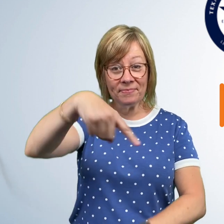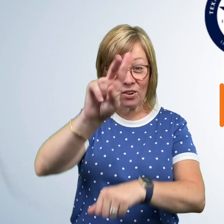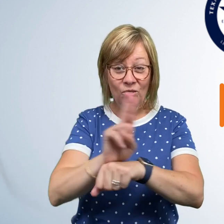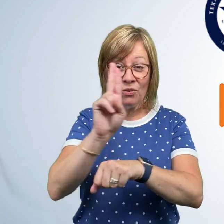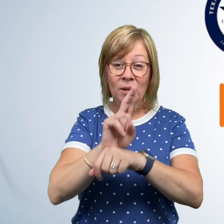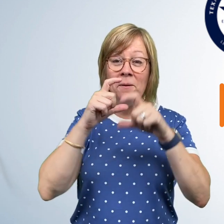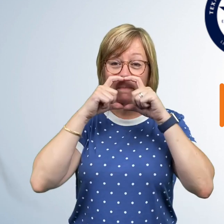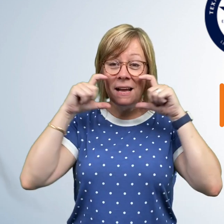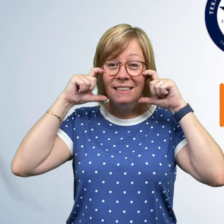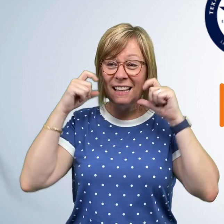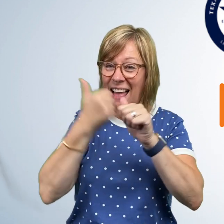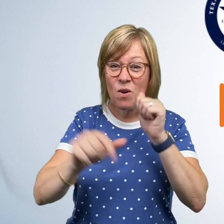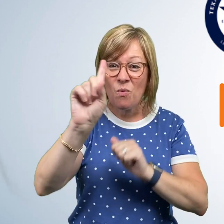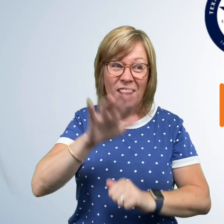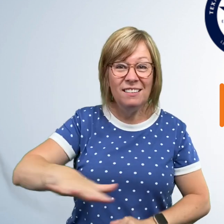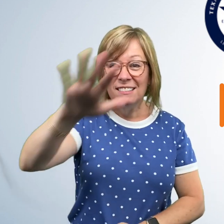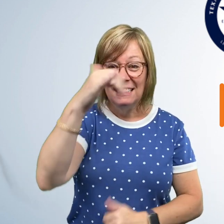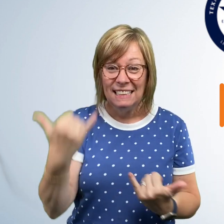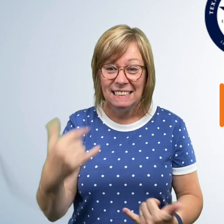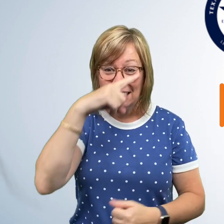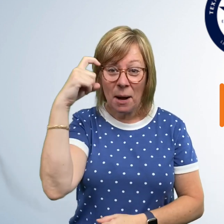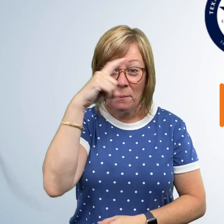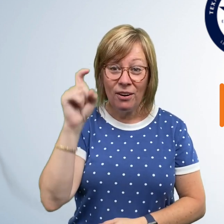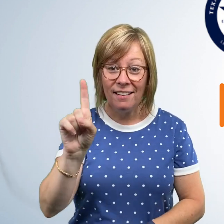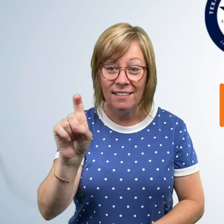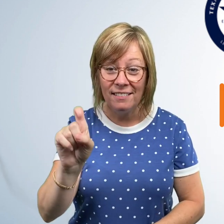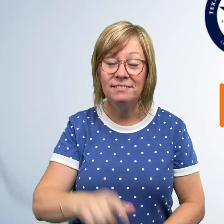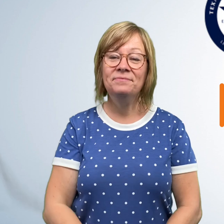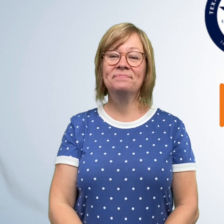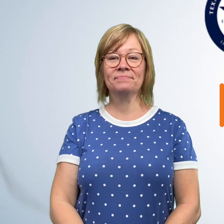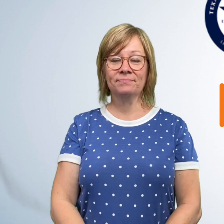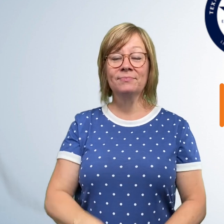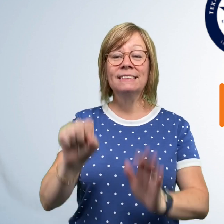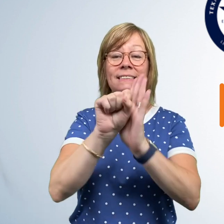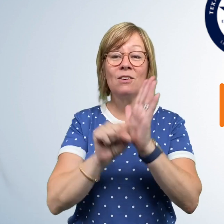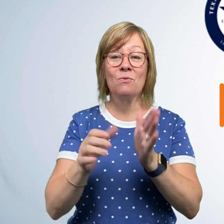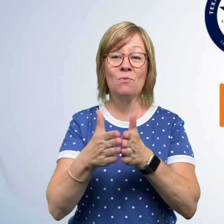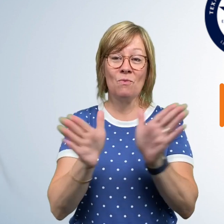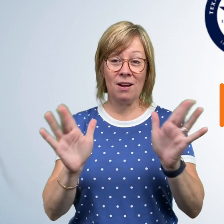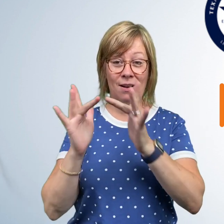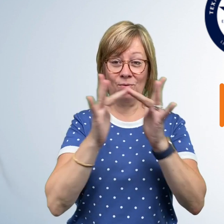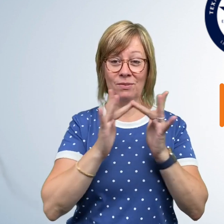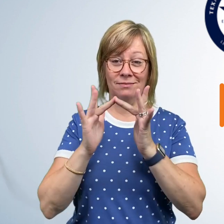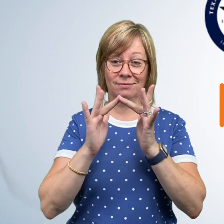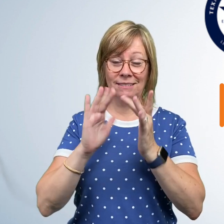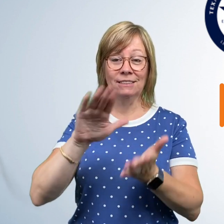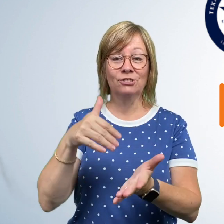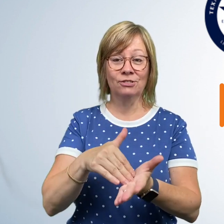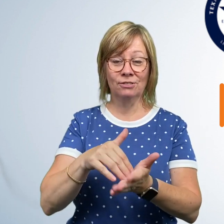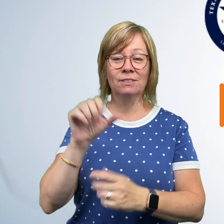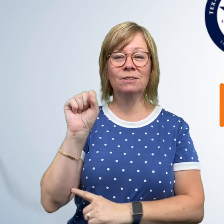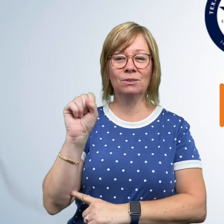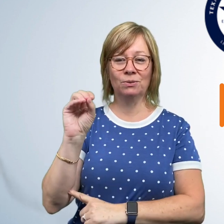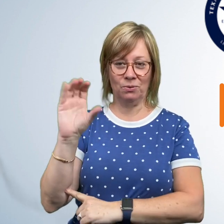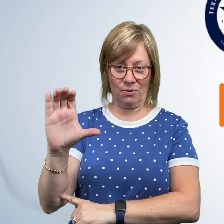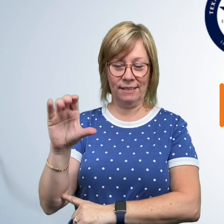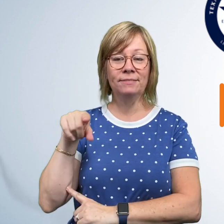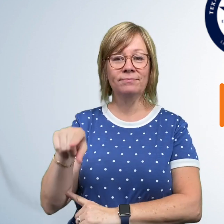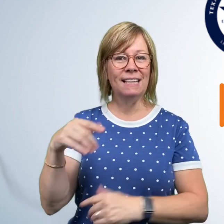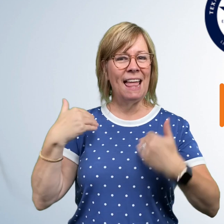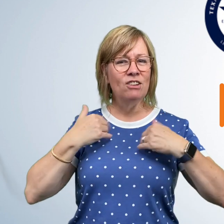Are you using masks everywhere this summer? Statewide Outreach Center or SOC